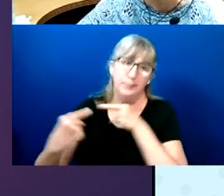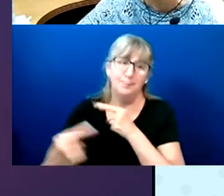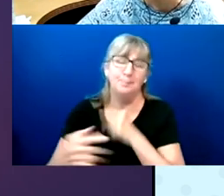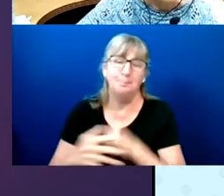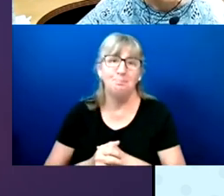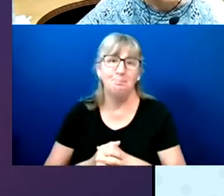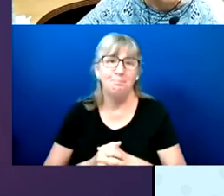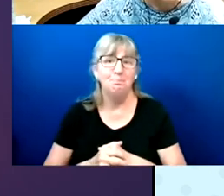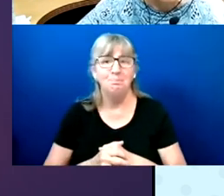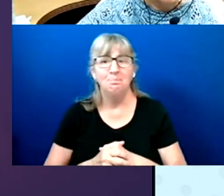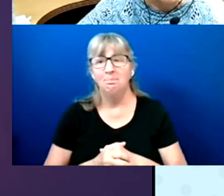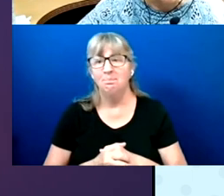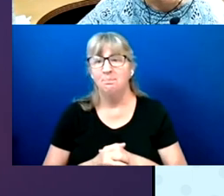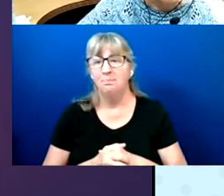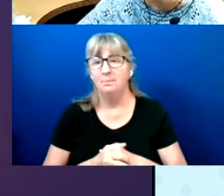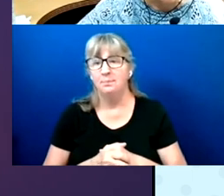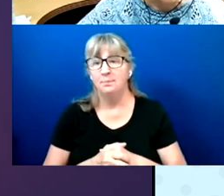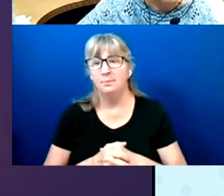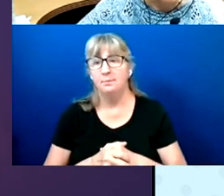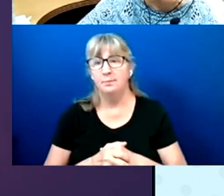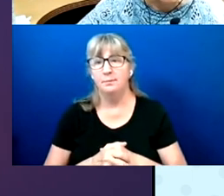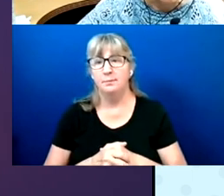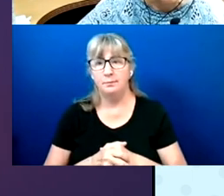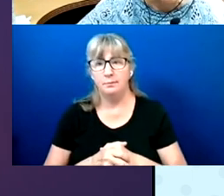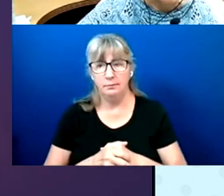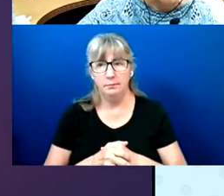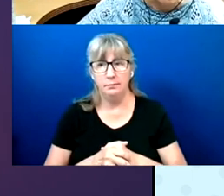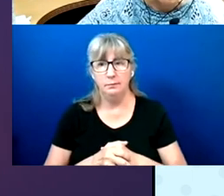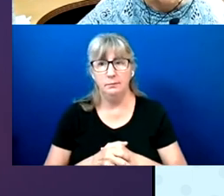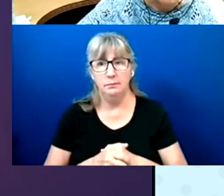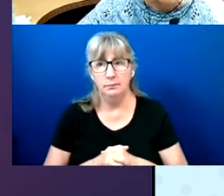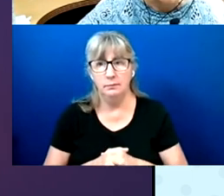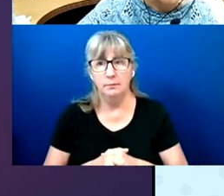Particularly, when you have to print the ballot out.